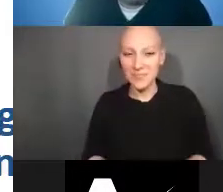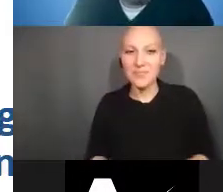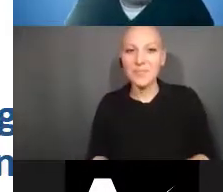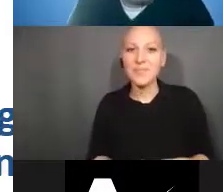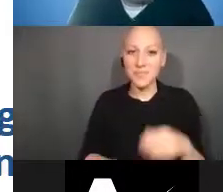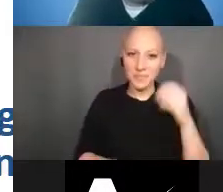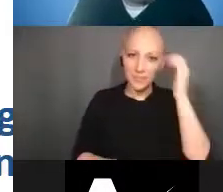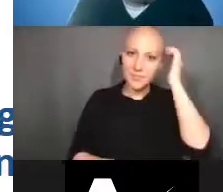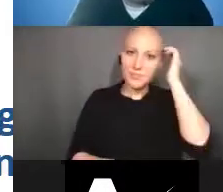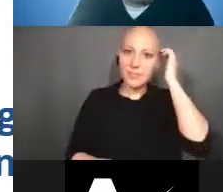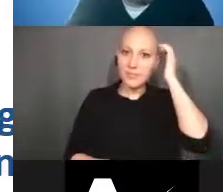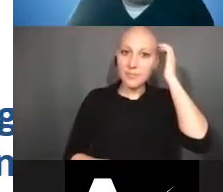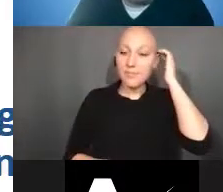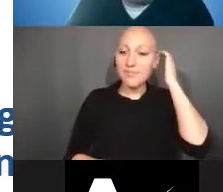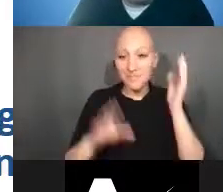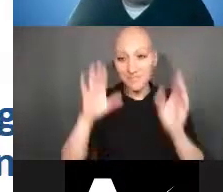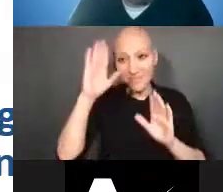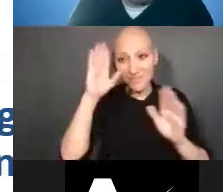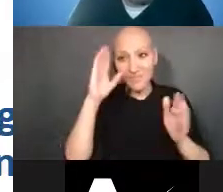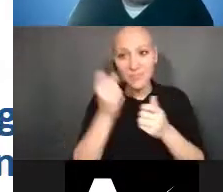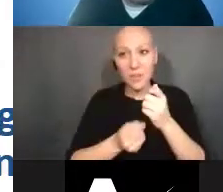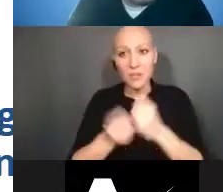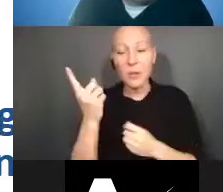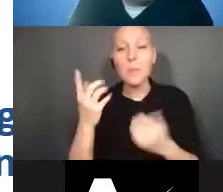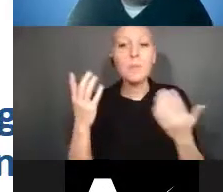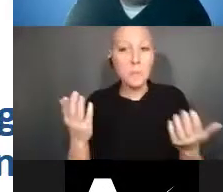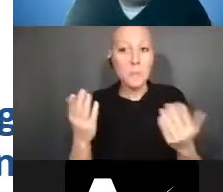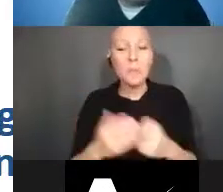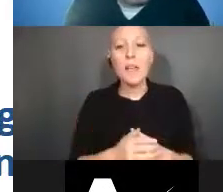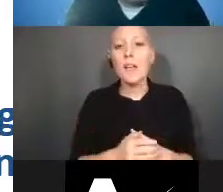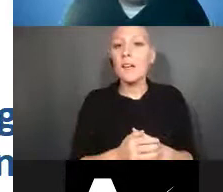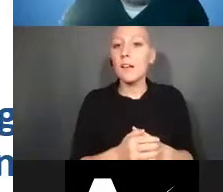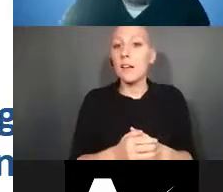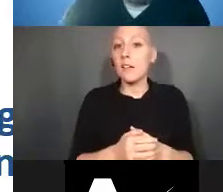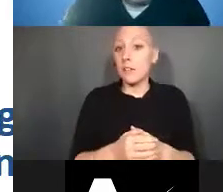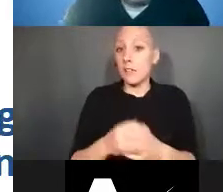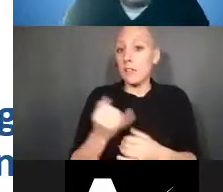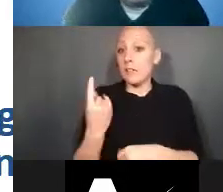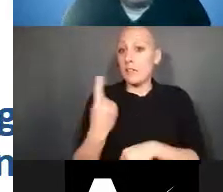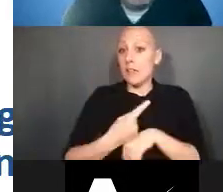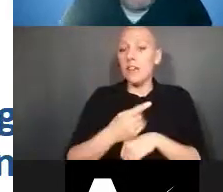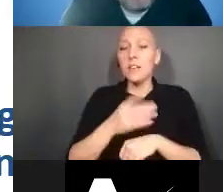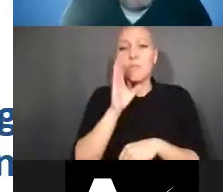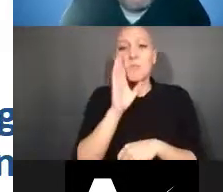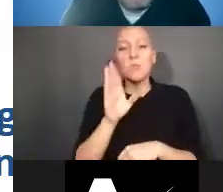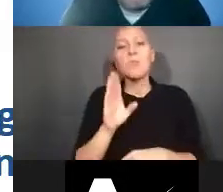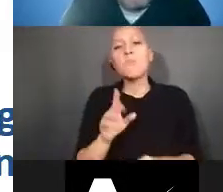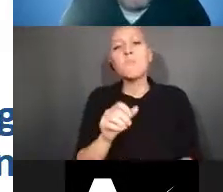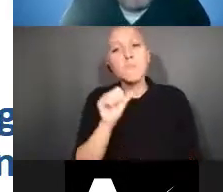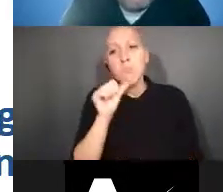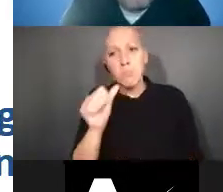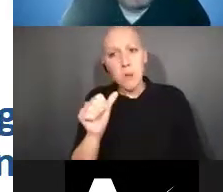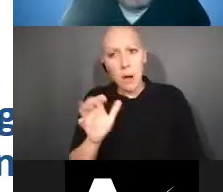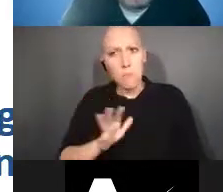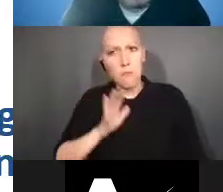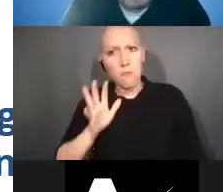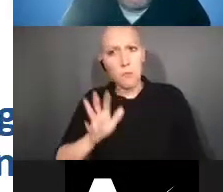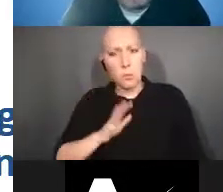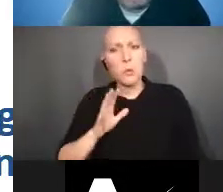Okay, hello, everybody. Today we're going to have an informal conversation about intellectual property